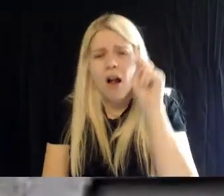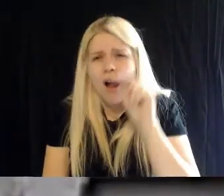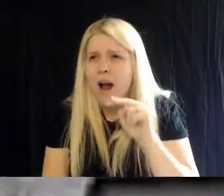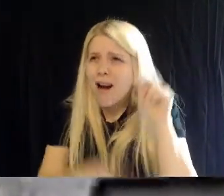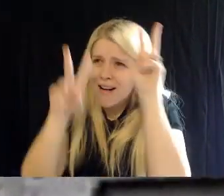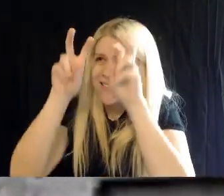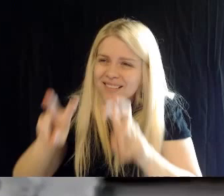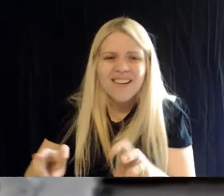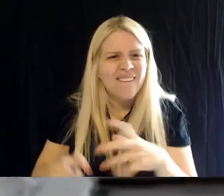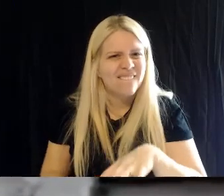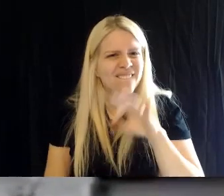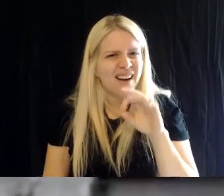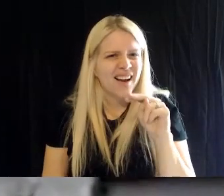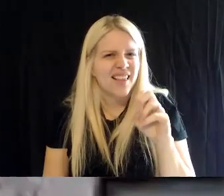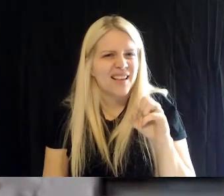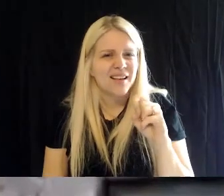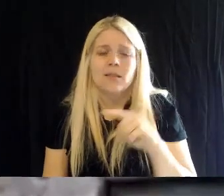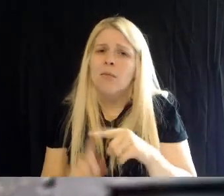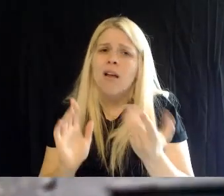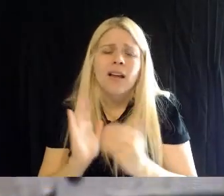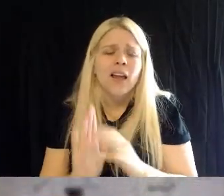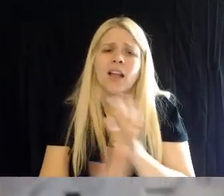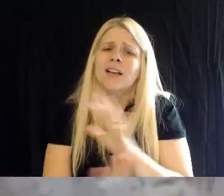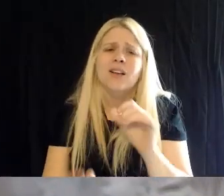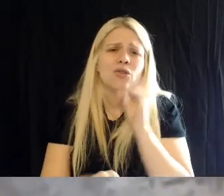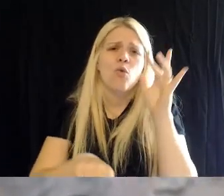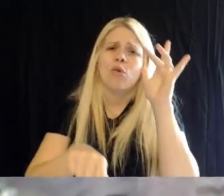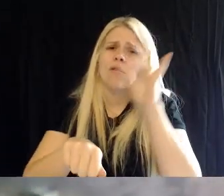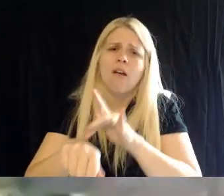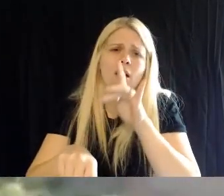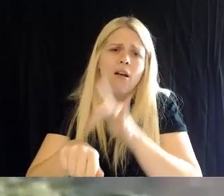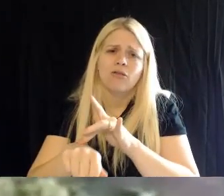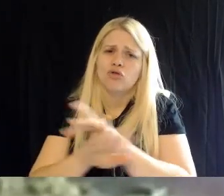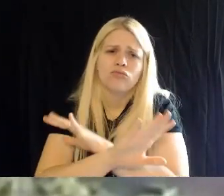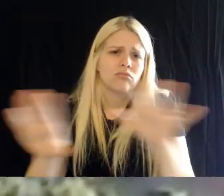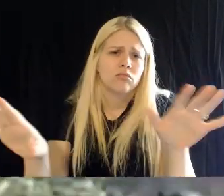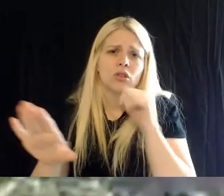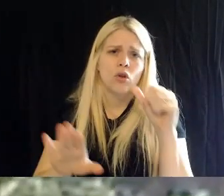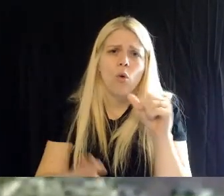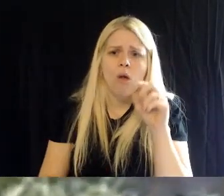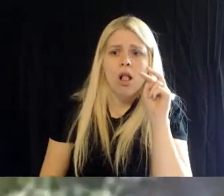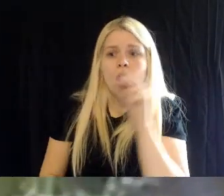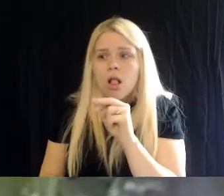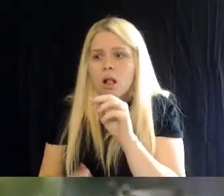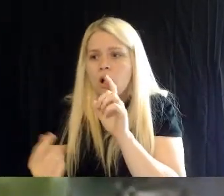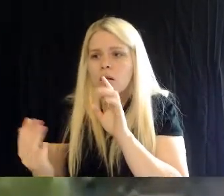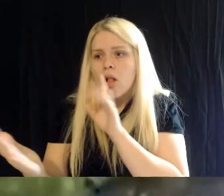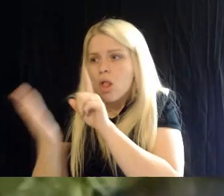remember: please don't disturb them- at all, at any time.